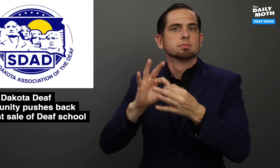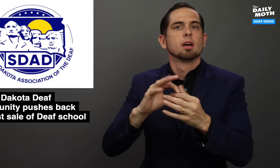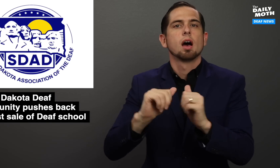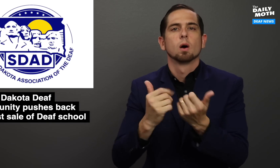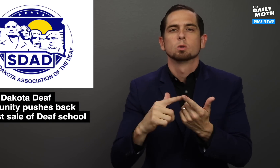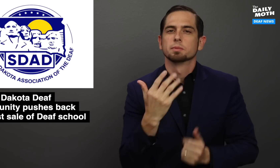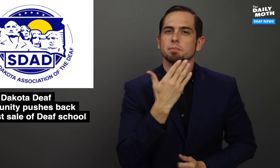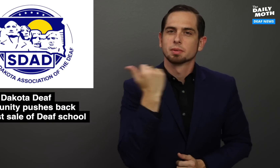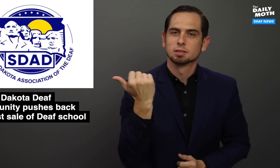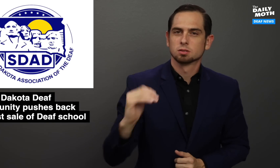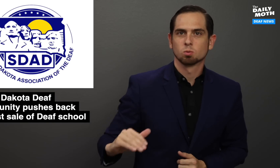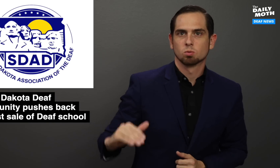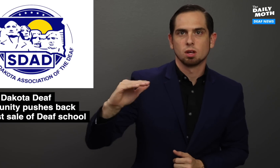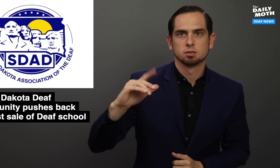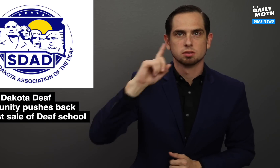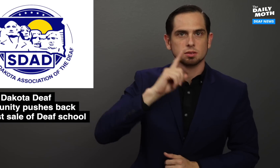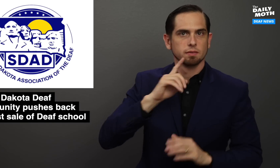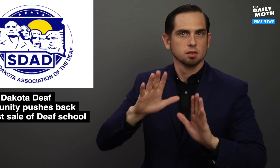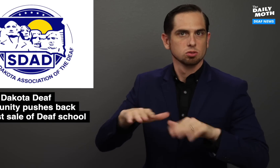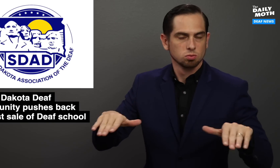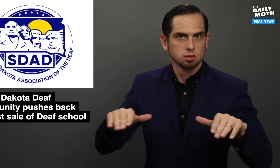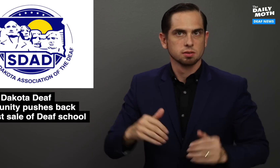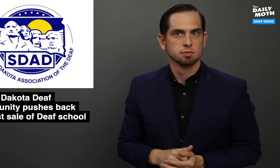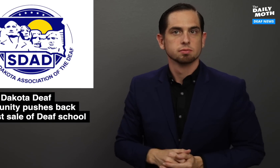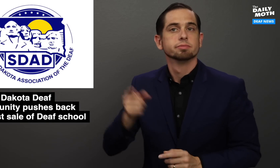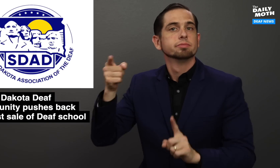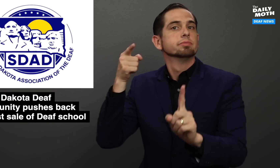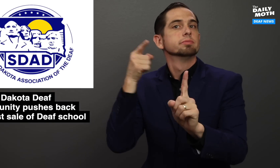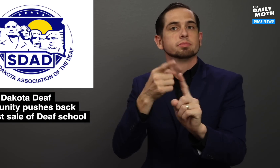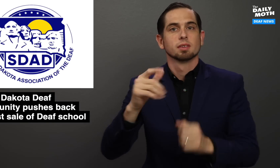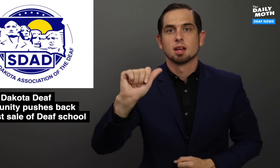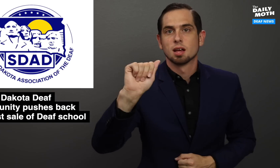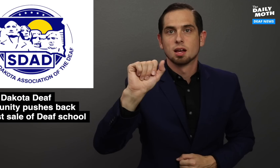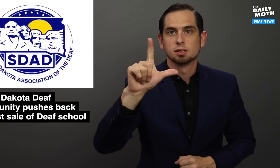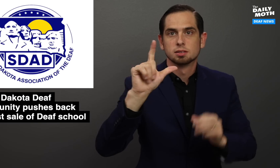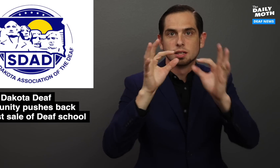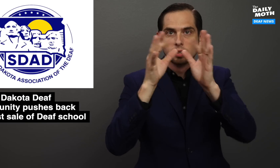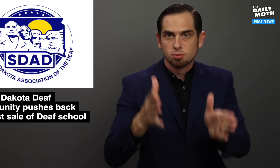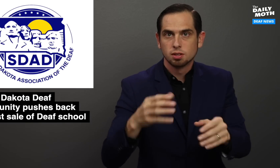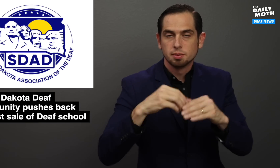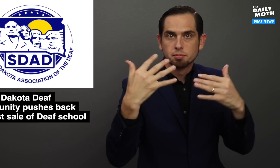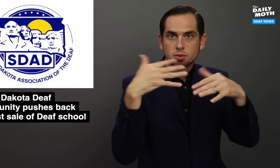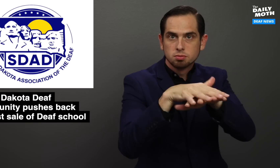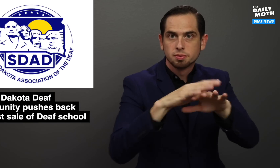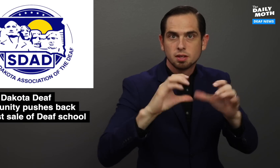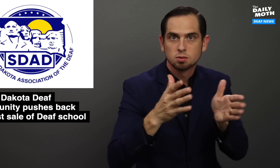how to best raise deaf children. He pointed out that ASL interpreters in mainstreamed